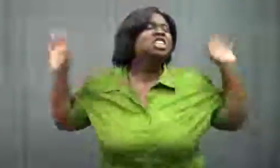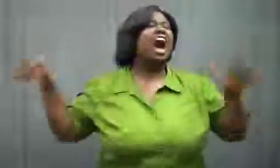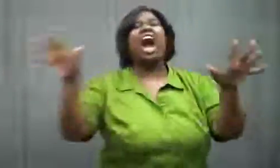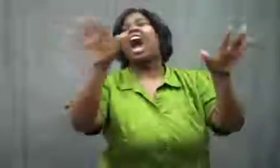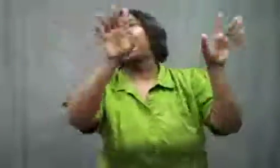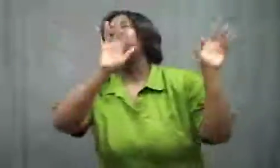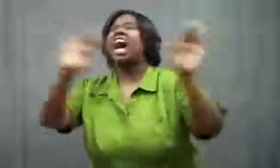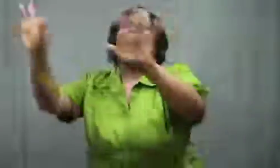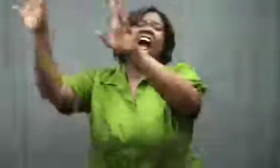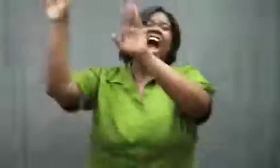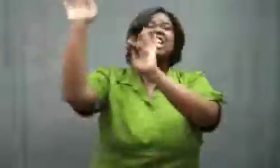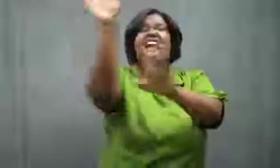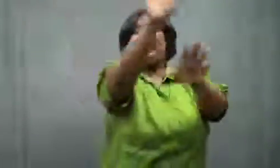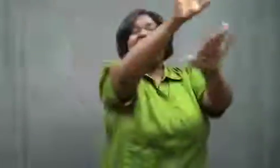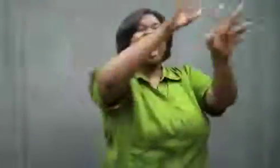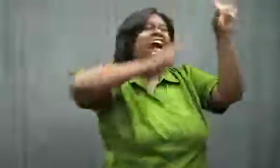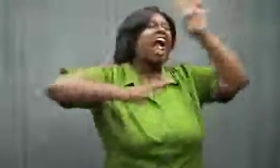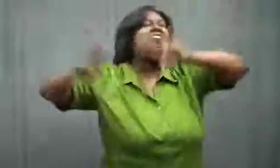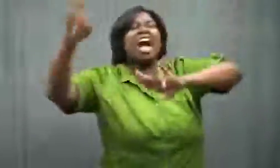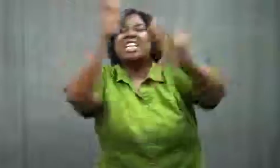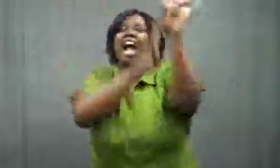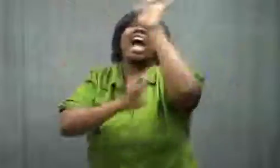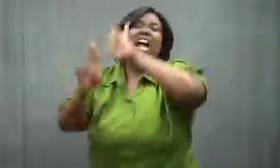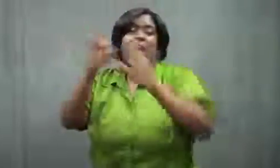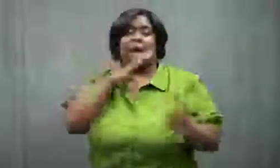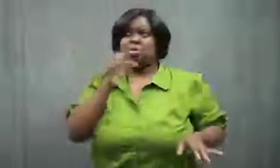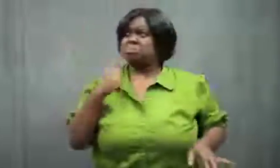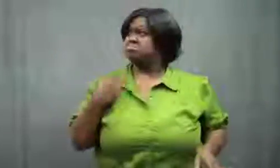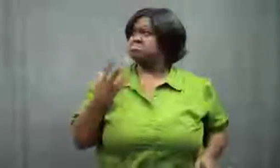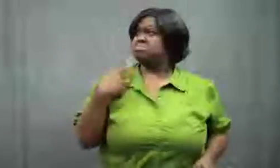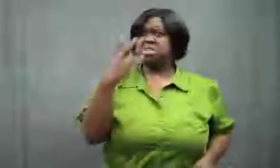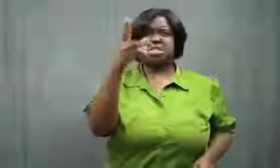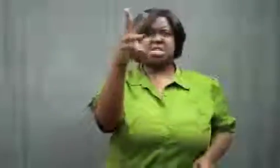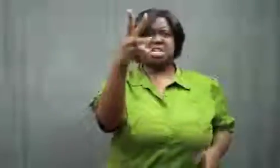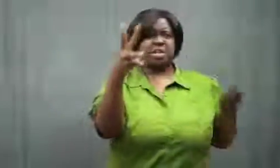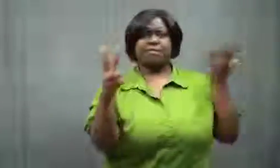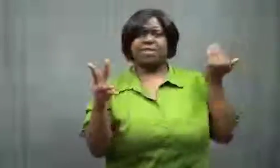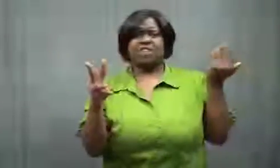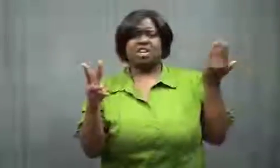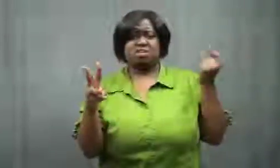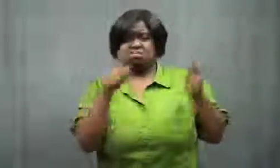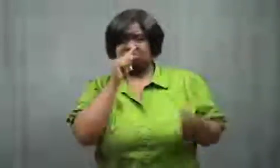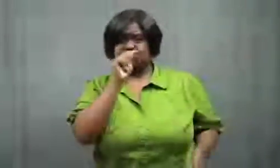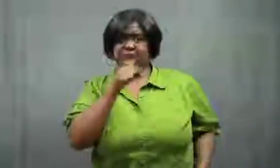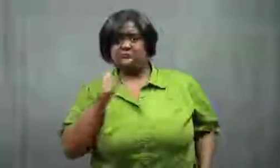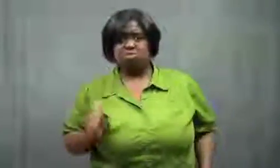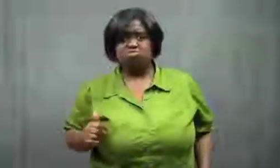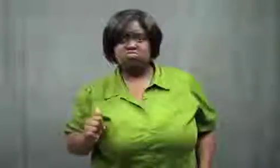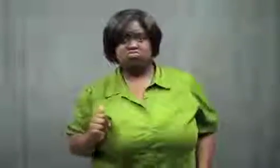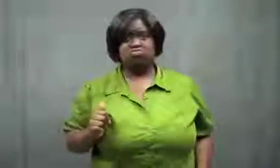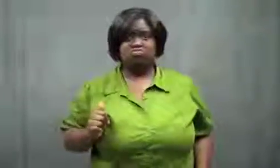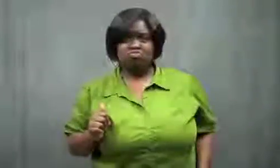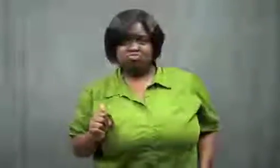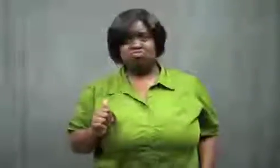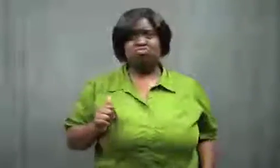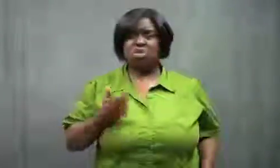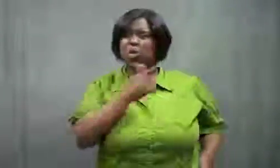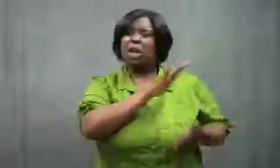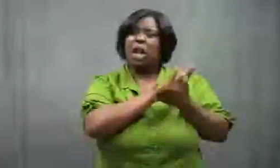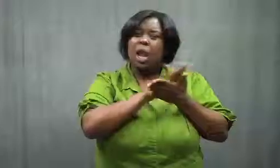I went out and had a great old time with friends and all. I was 16, she was 15. Tough buns.